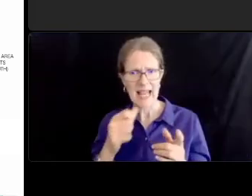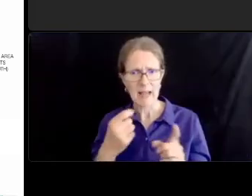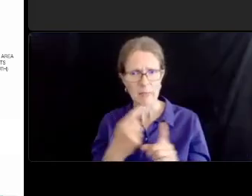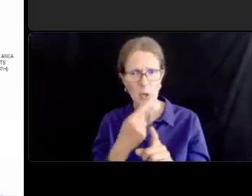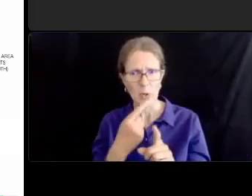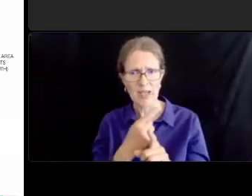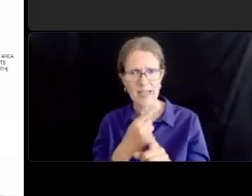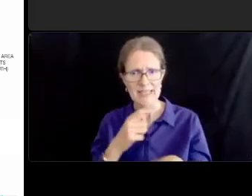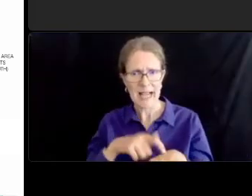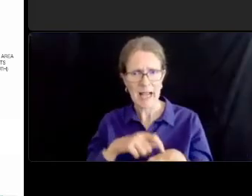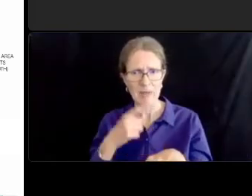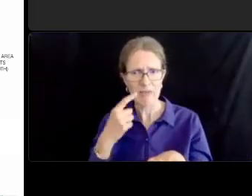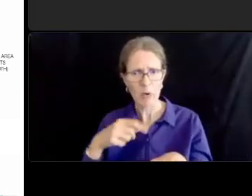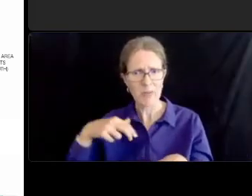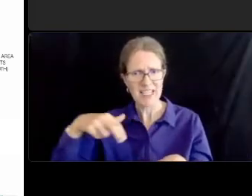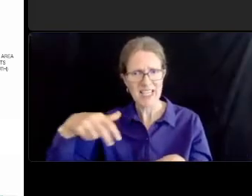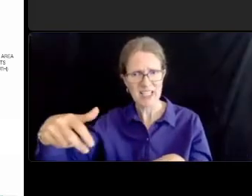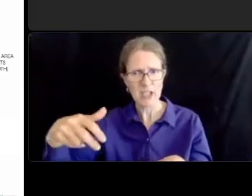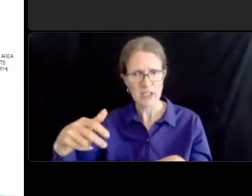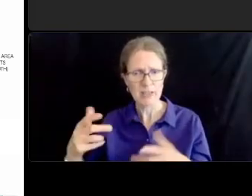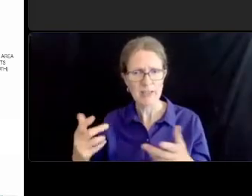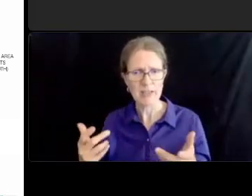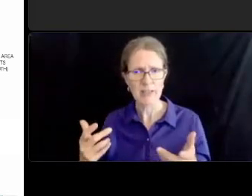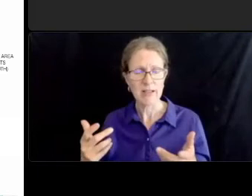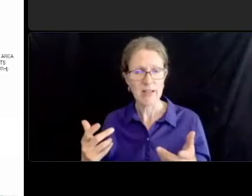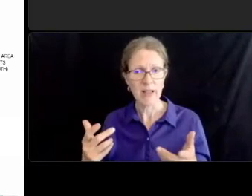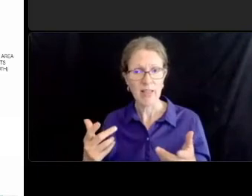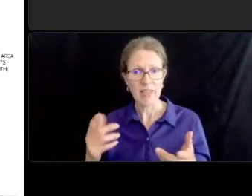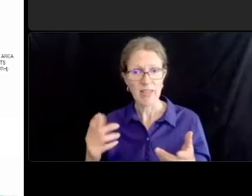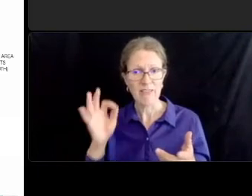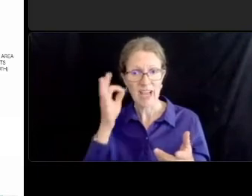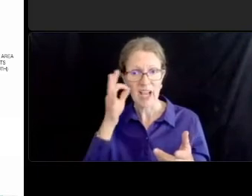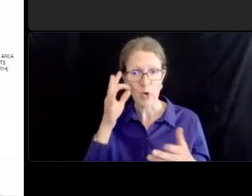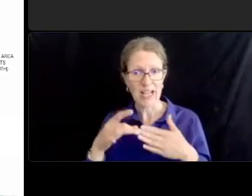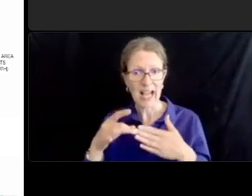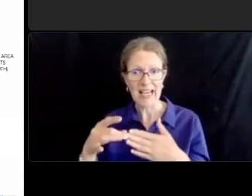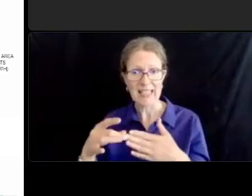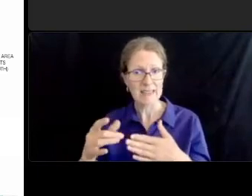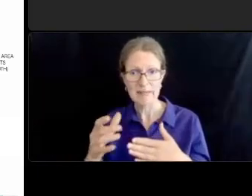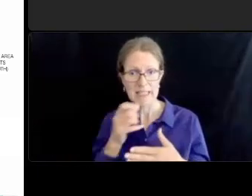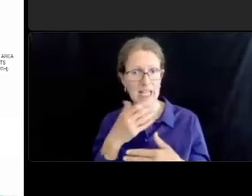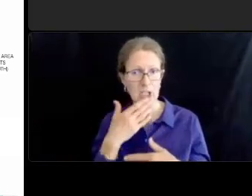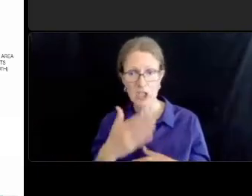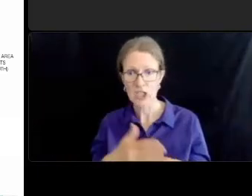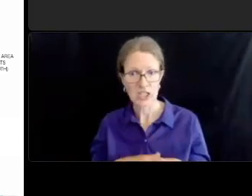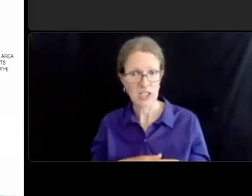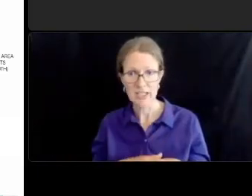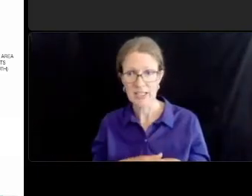that doesn't support the conclusions the fed's reached but i don't want to belabor that i just